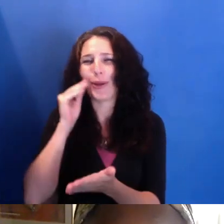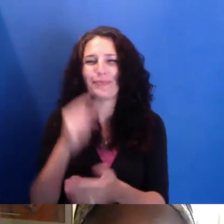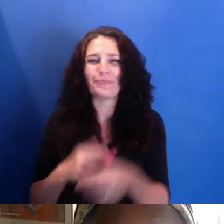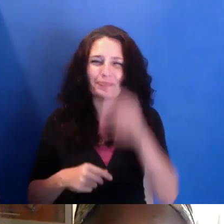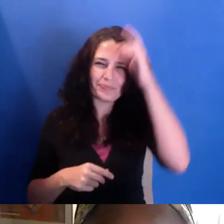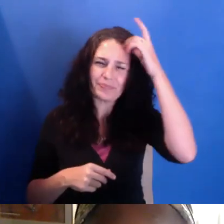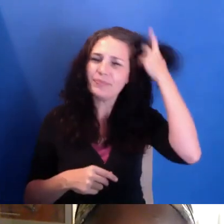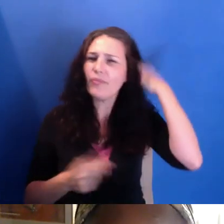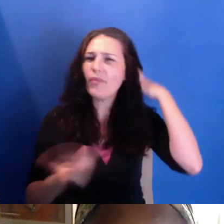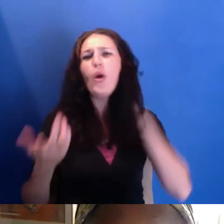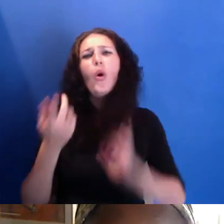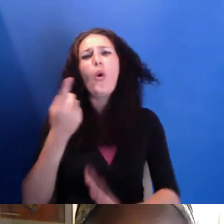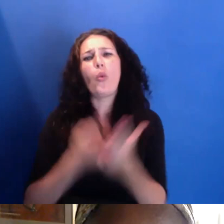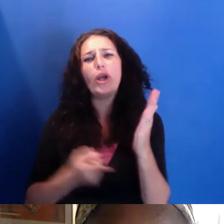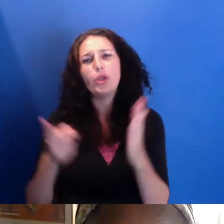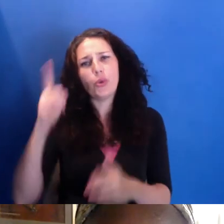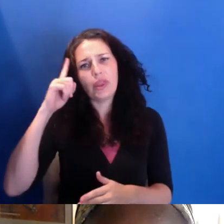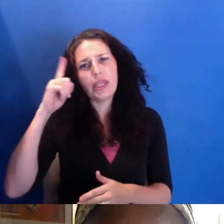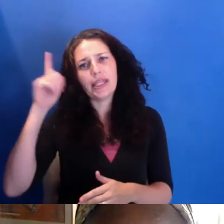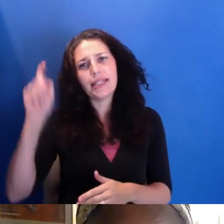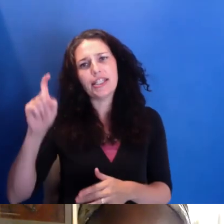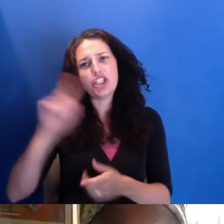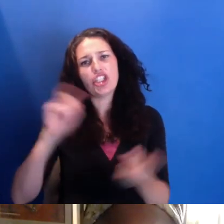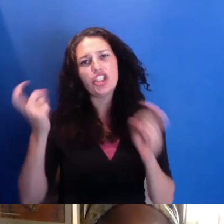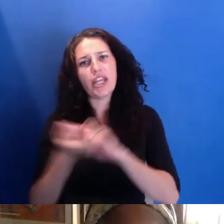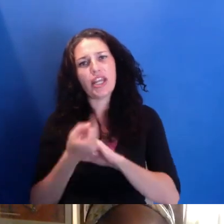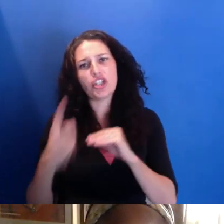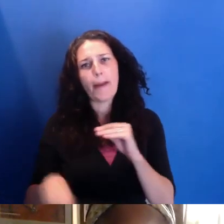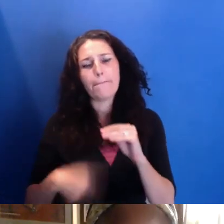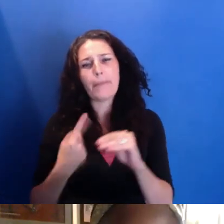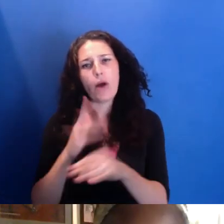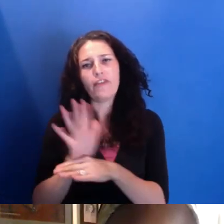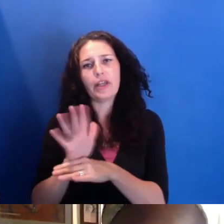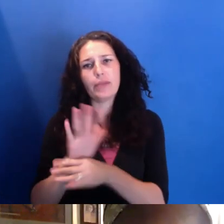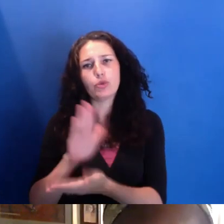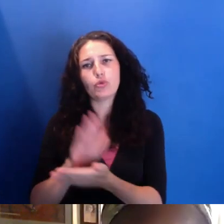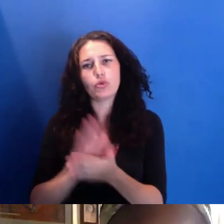about film schools in general? Do you think some common practices are harmful? She says she's asking as a person who